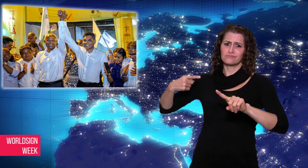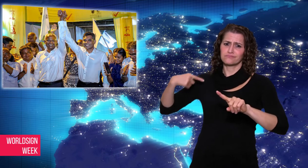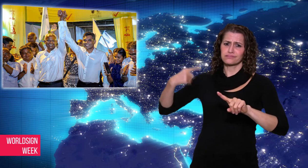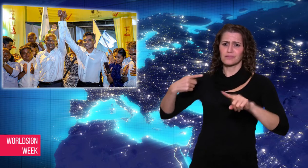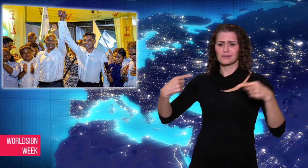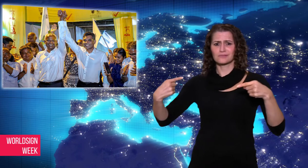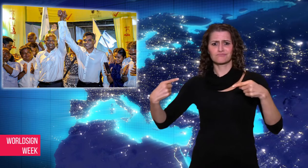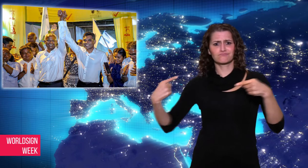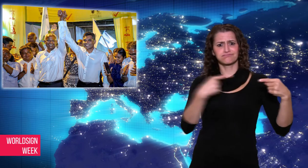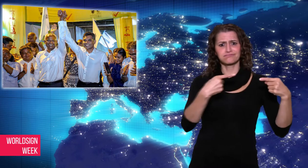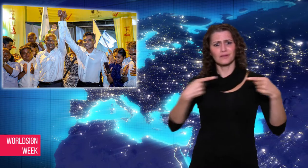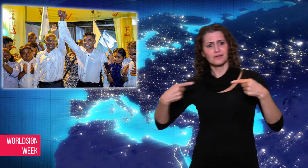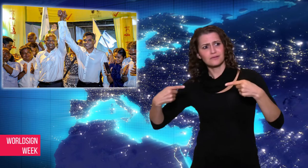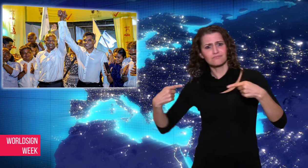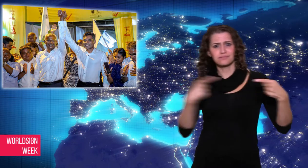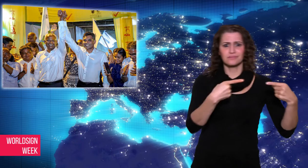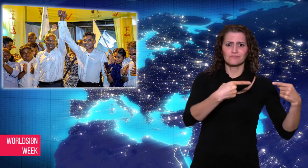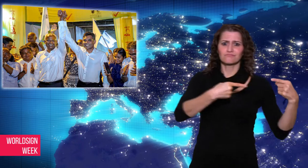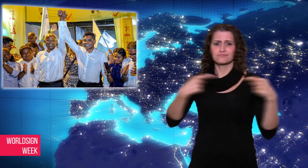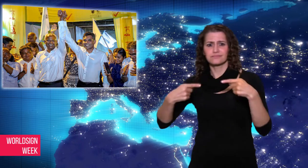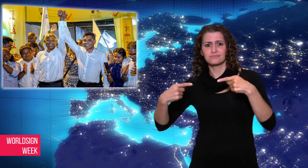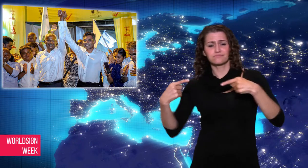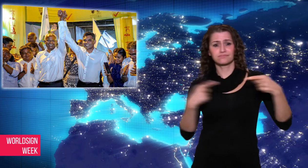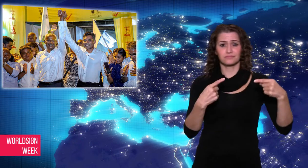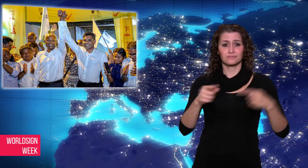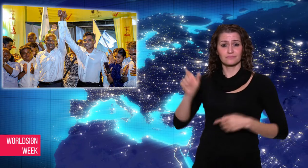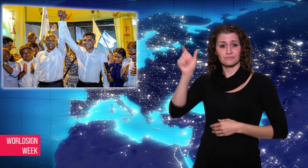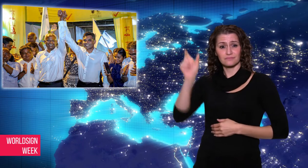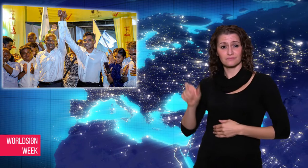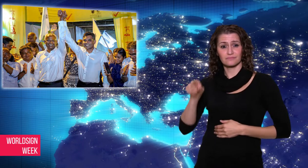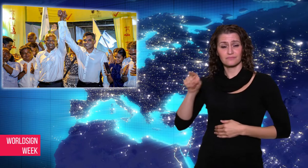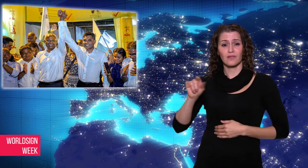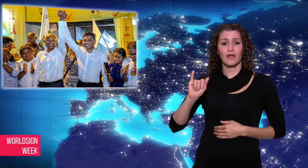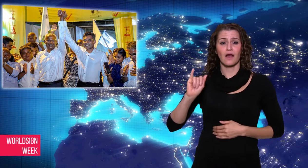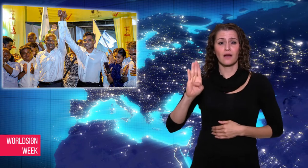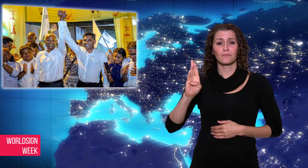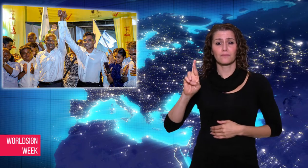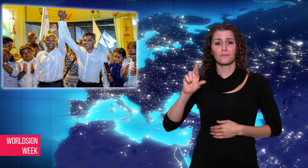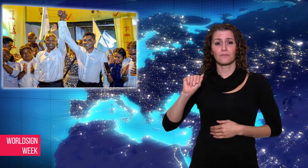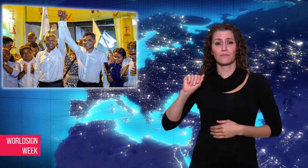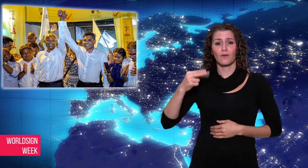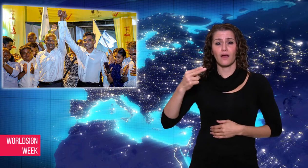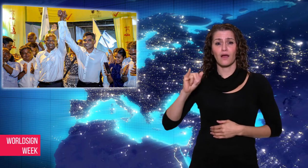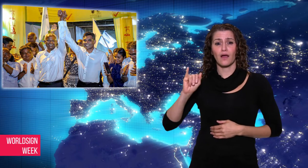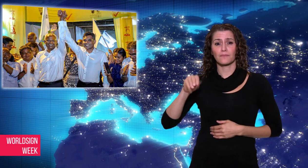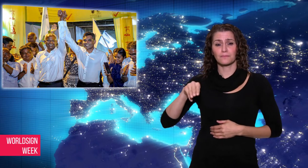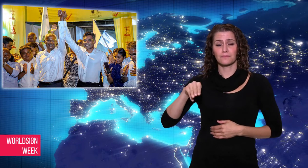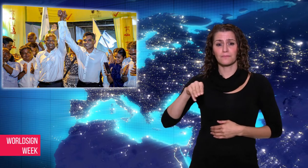incumbent Maldivian president,